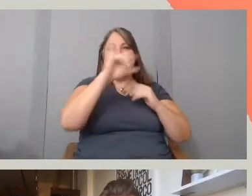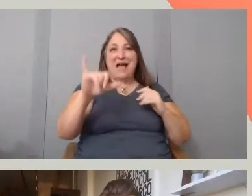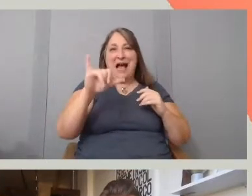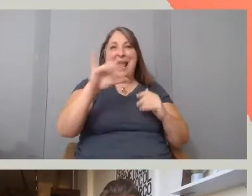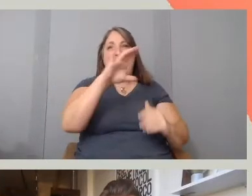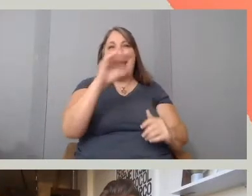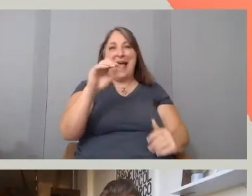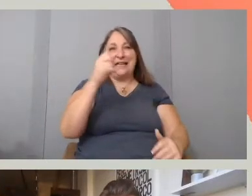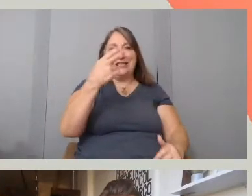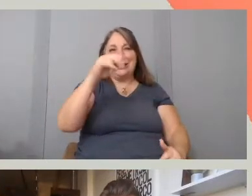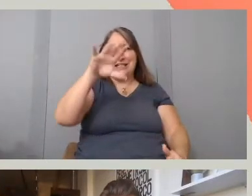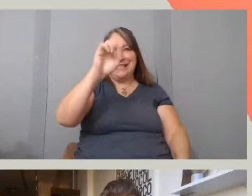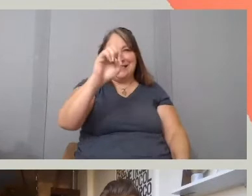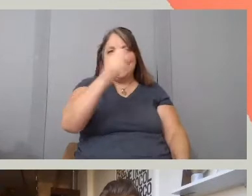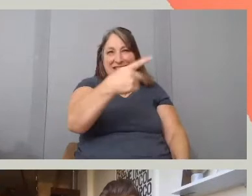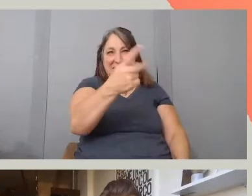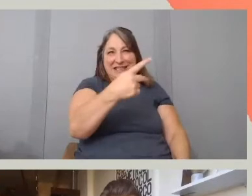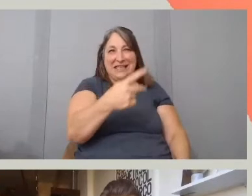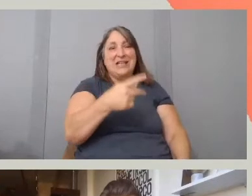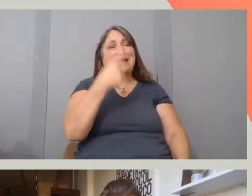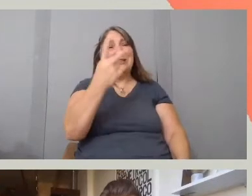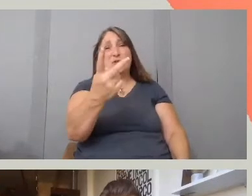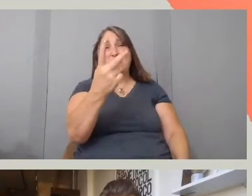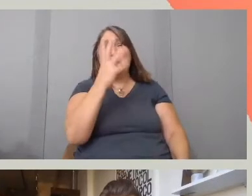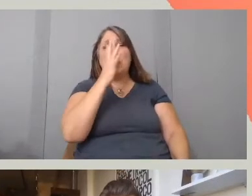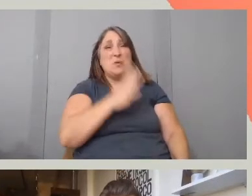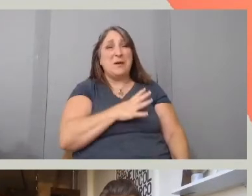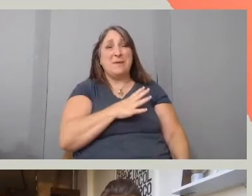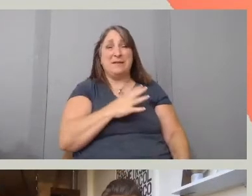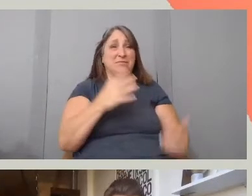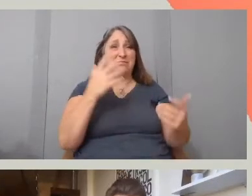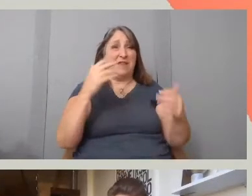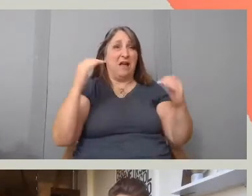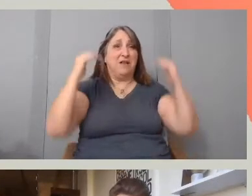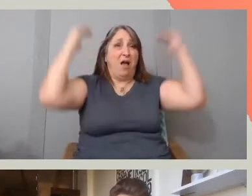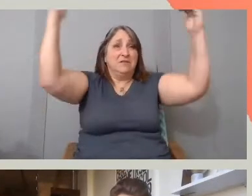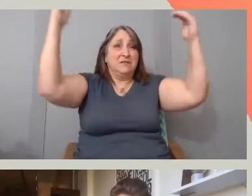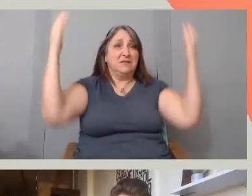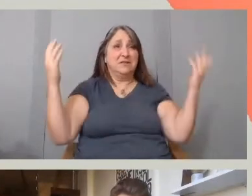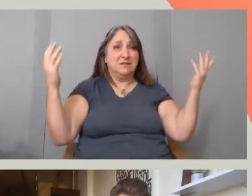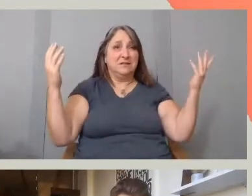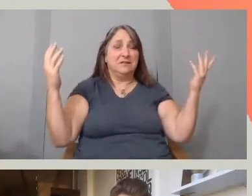Here are these two women, grown women now, that we've traveled through these memories with them